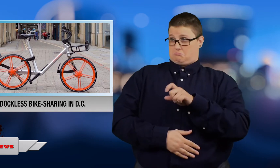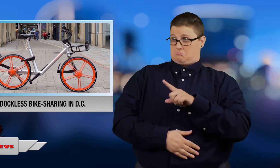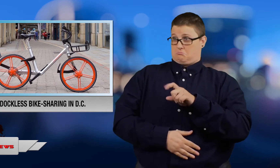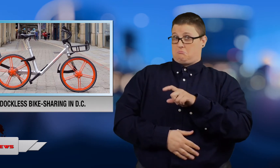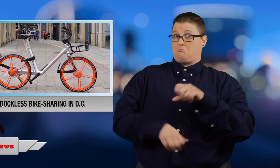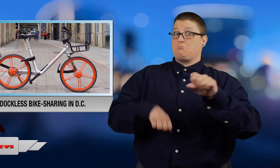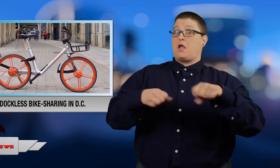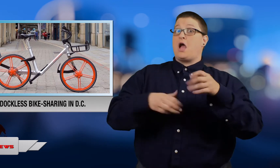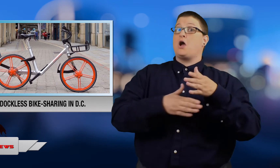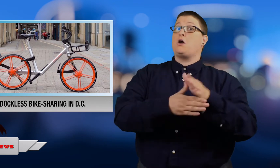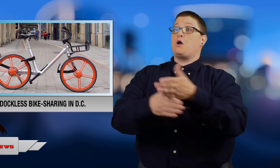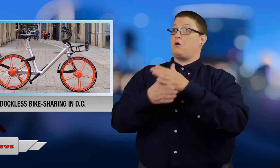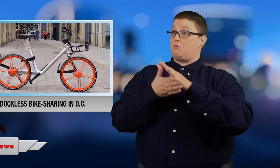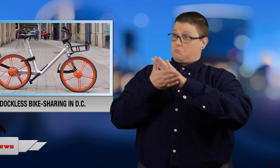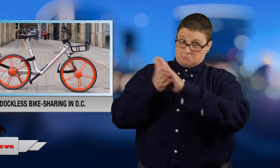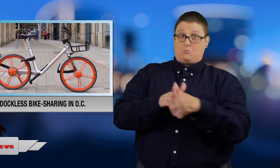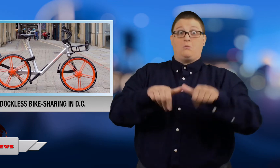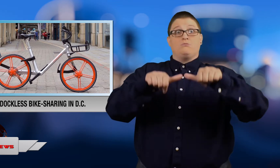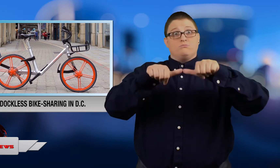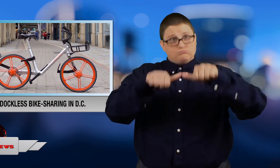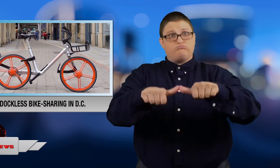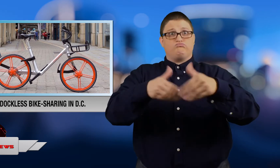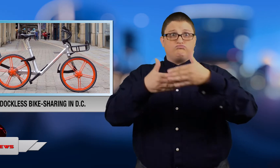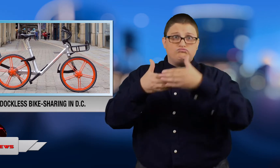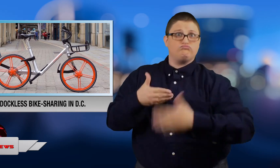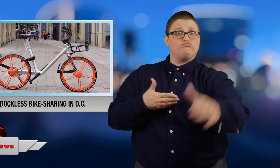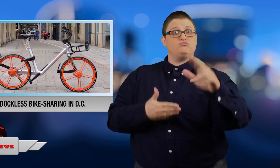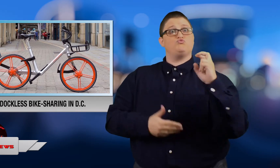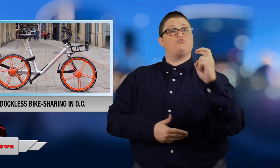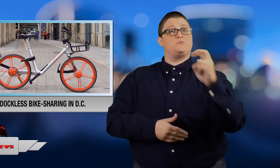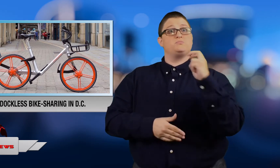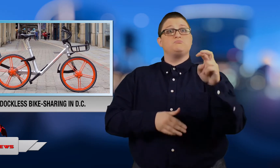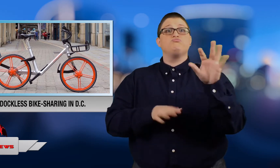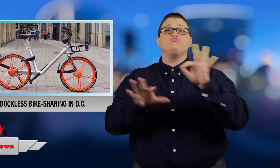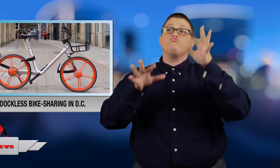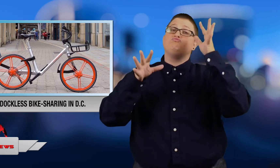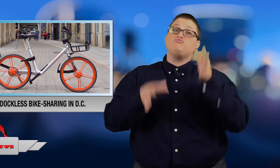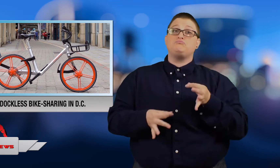bike sharing should become a permanent transportation option in